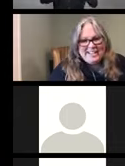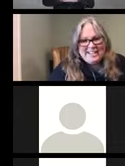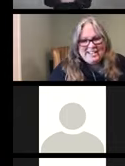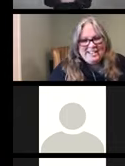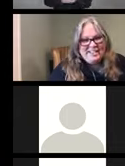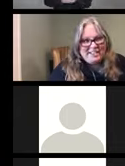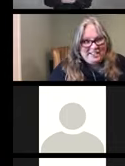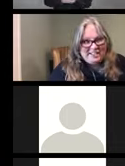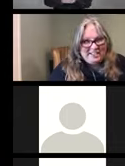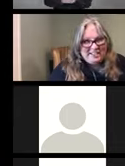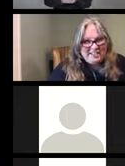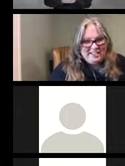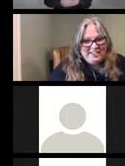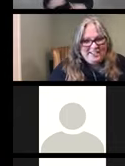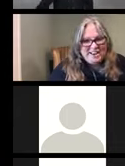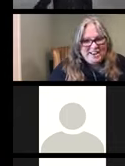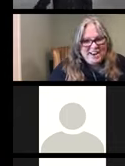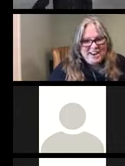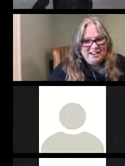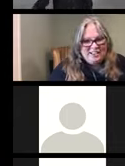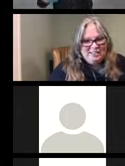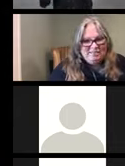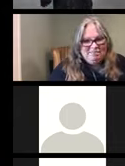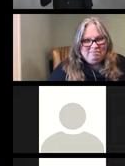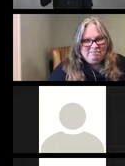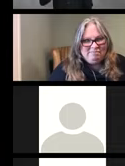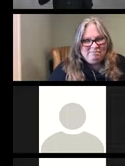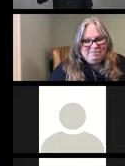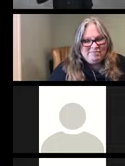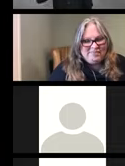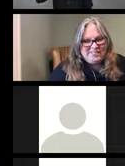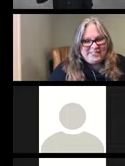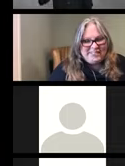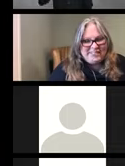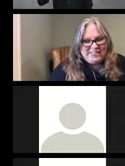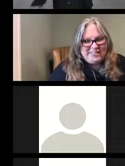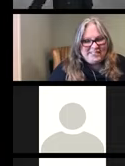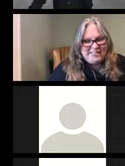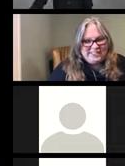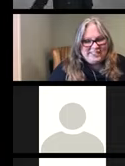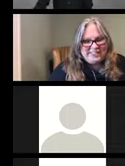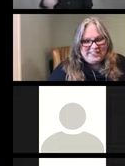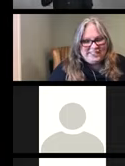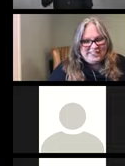Sam Peters: I can read some of the questions in the chat.